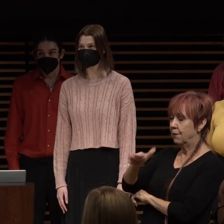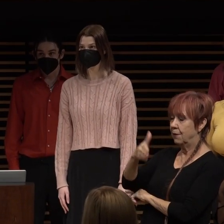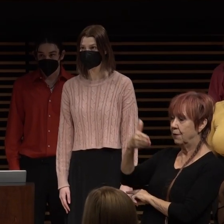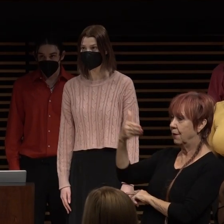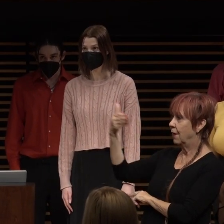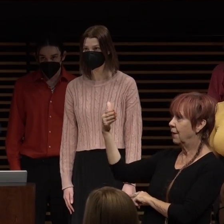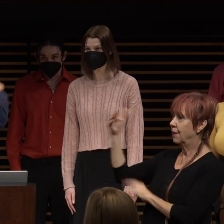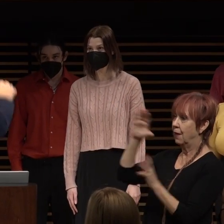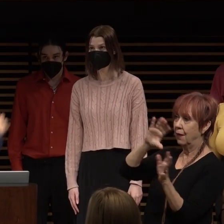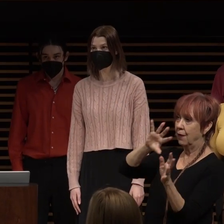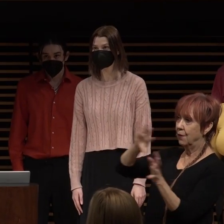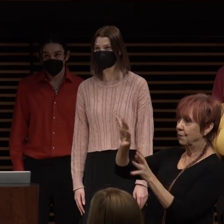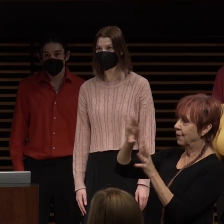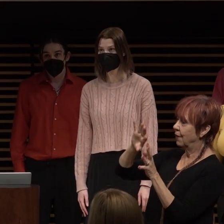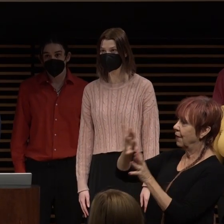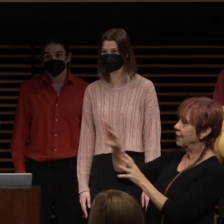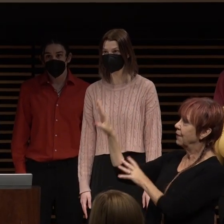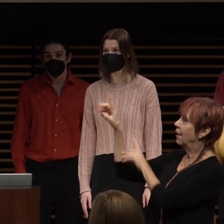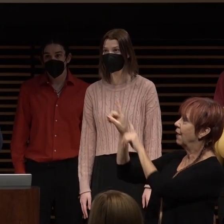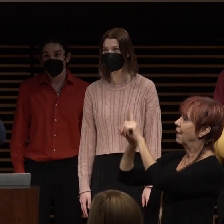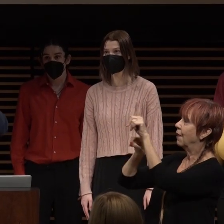stripes